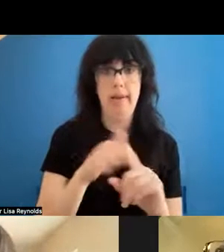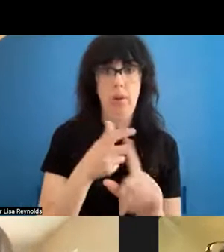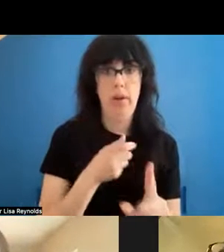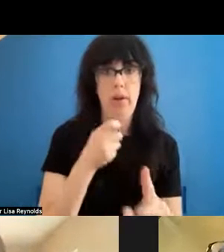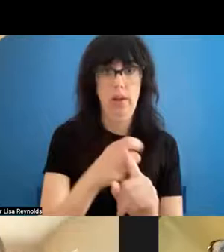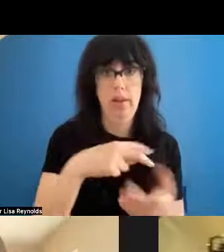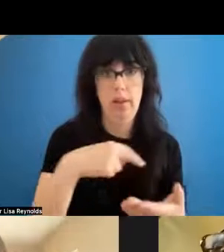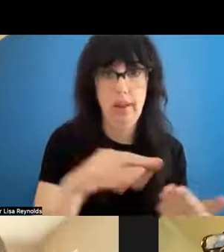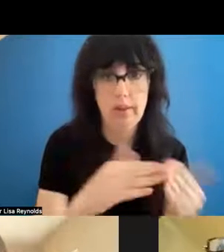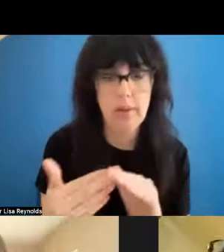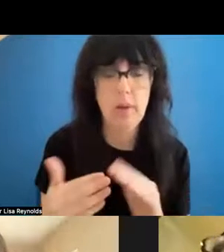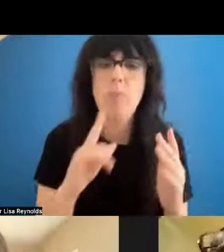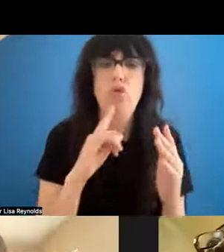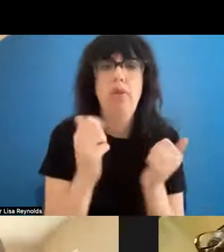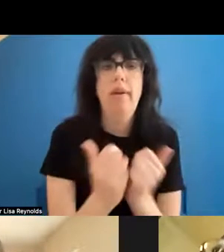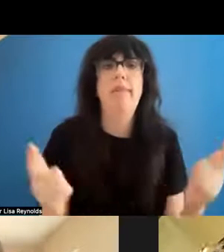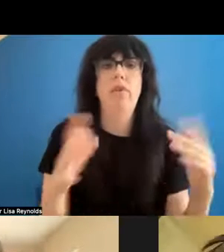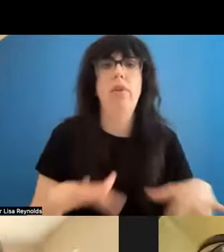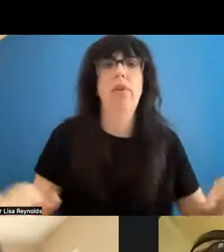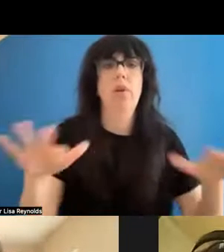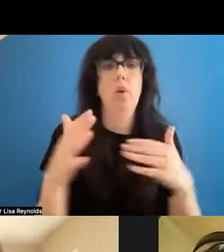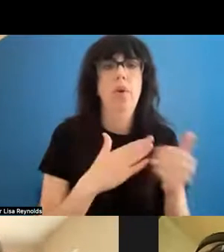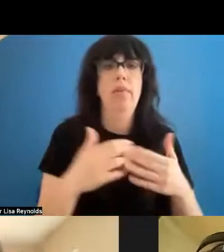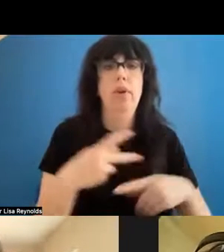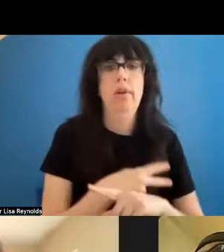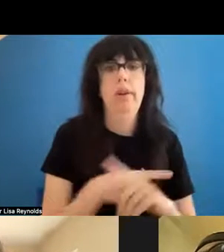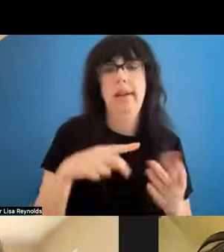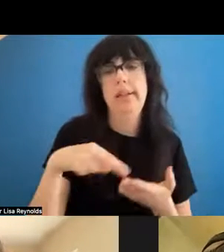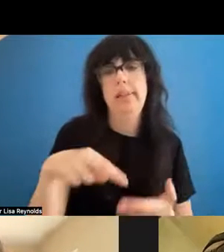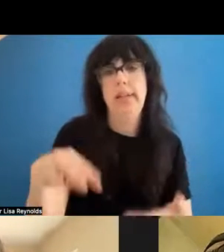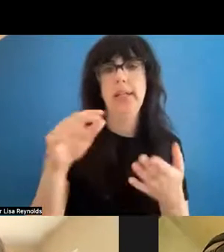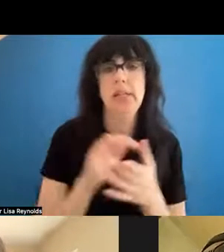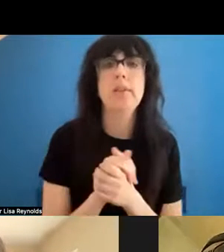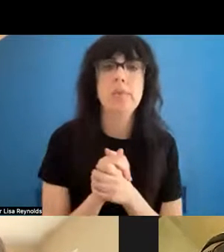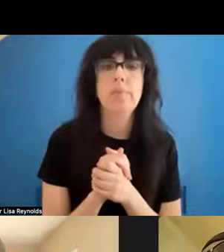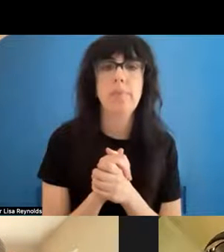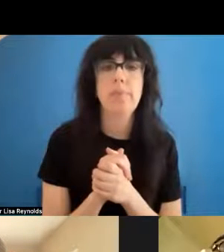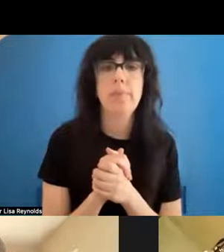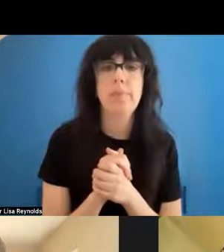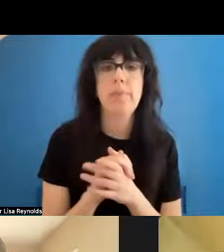level, whatever form of dance you do , that I started considering maybe